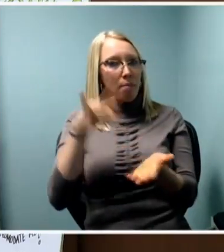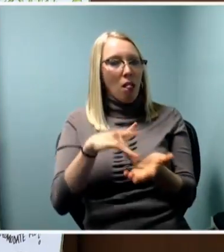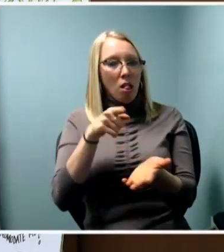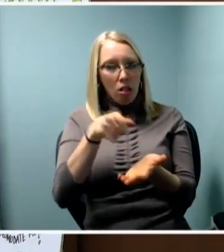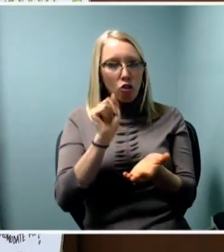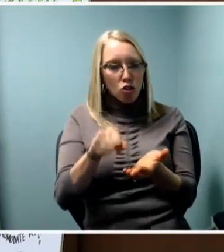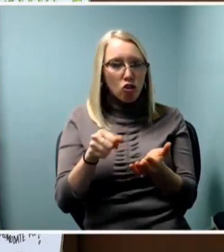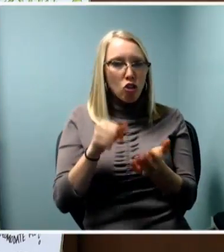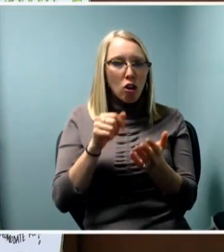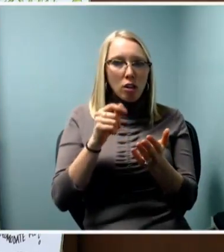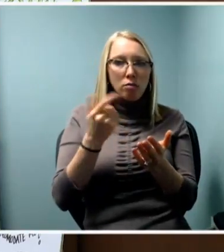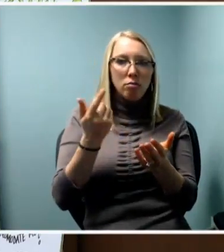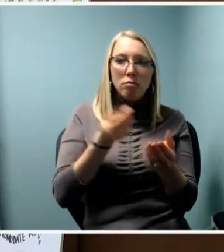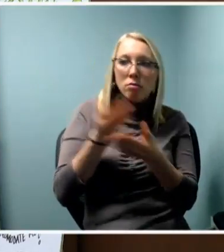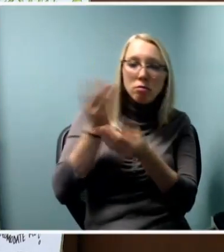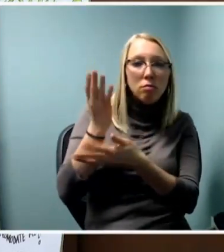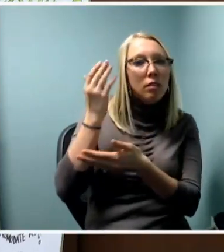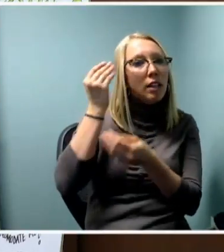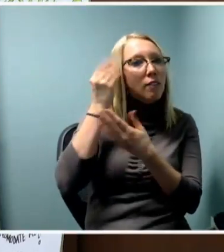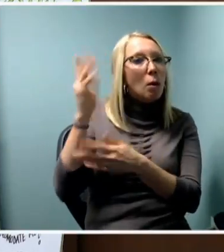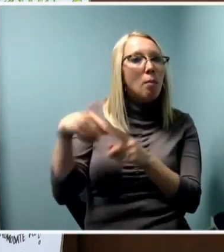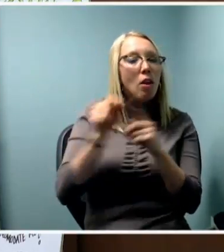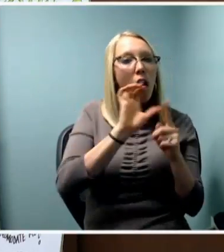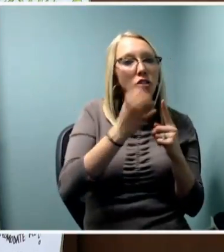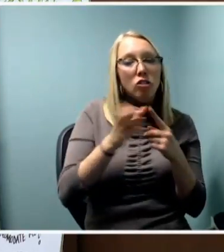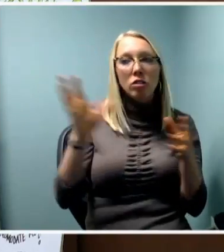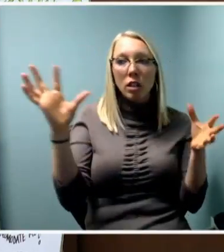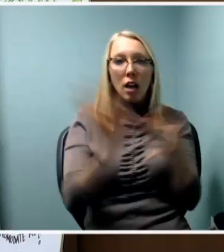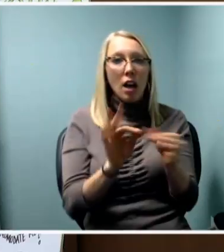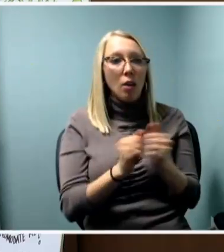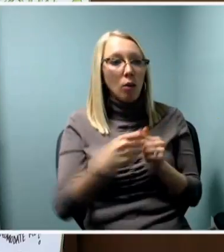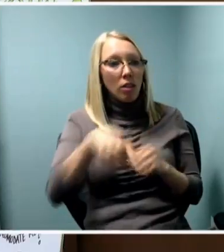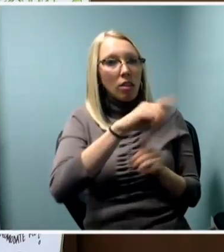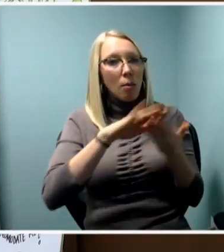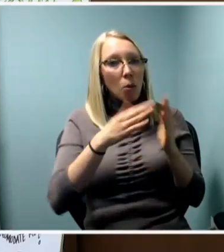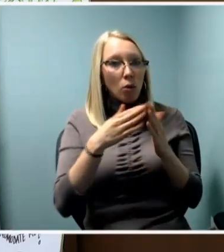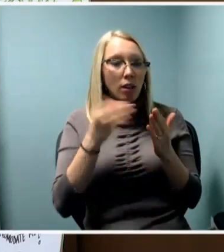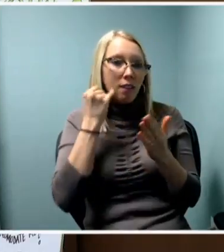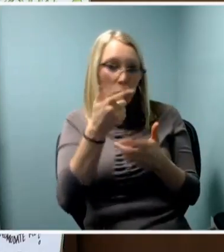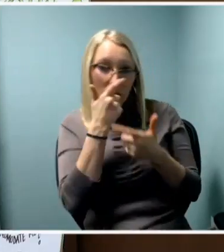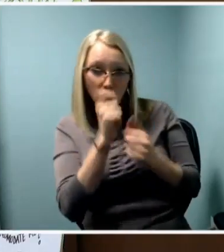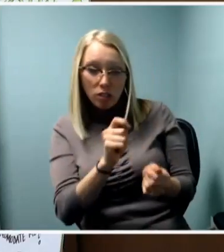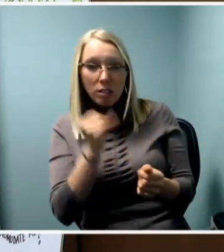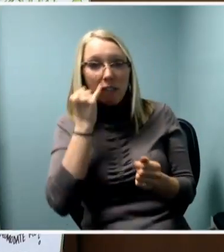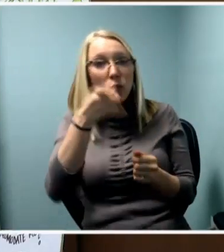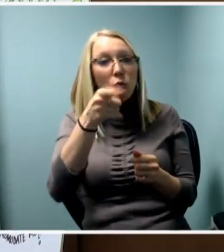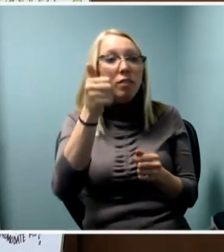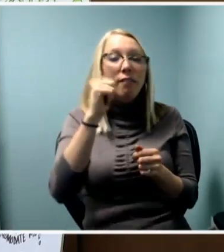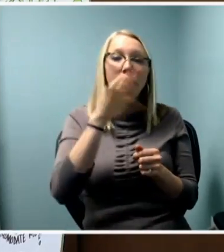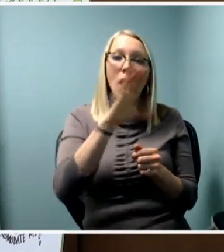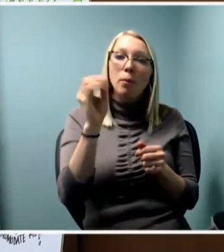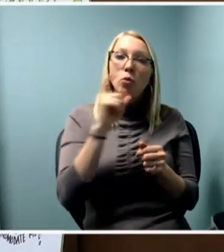to the communities you're interested in, if you're a company that doesn't usually work with performers with disabilities.